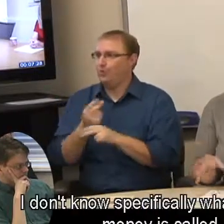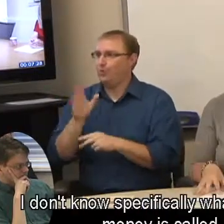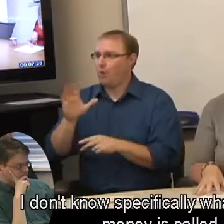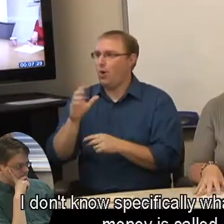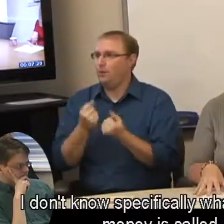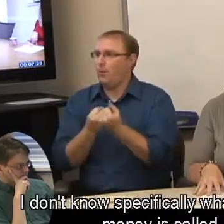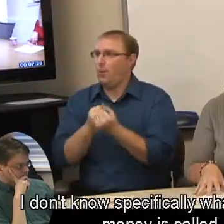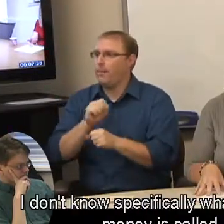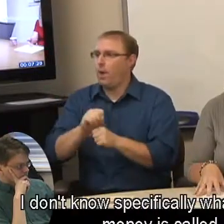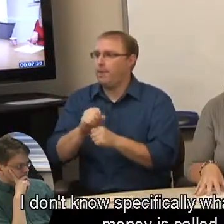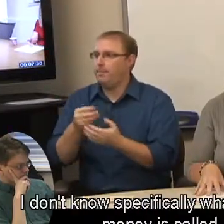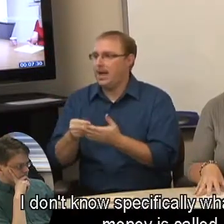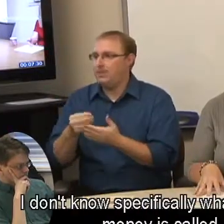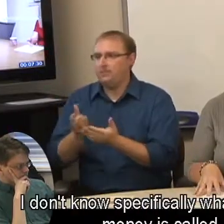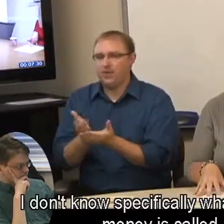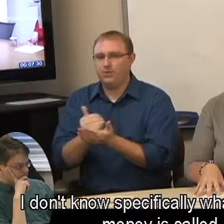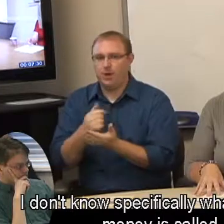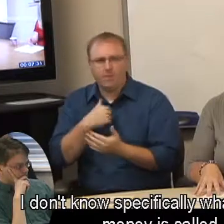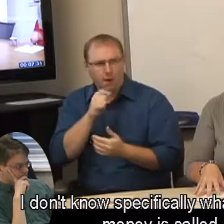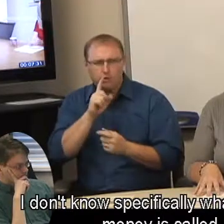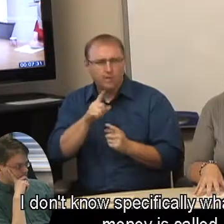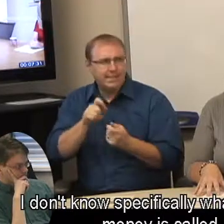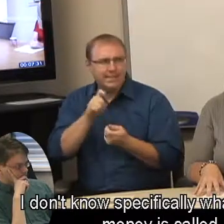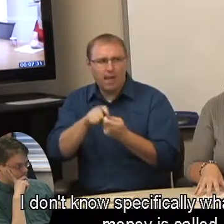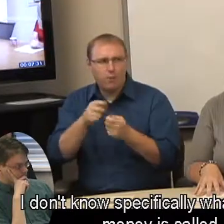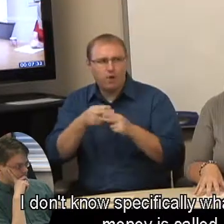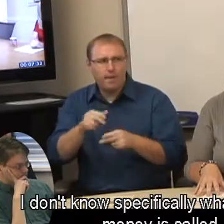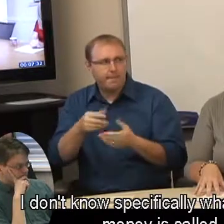I don't know specifically what that titled money is called.